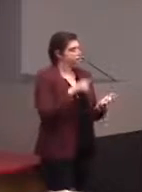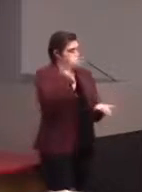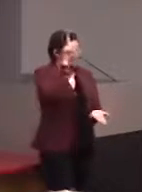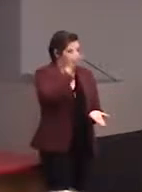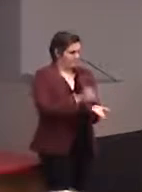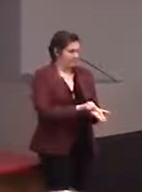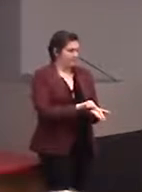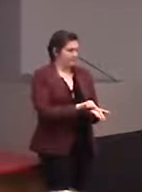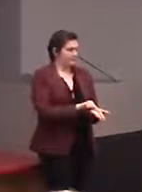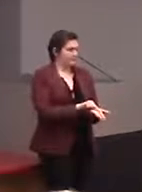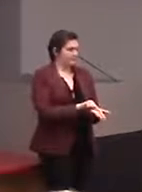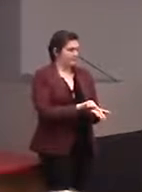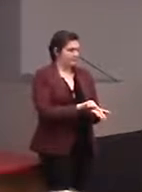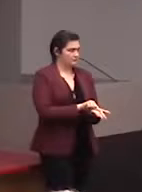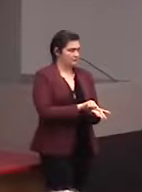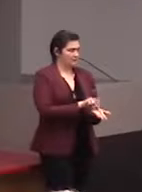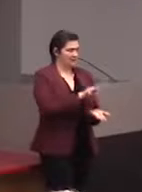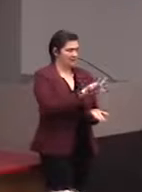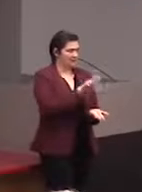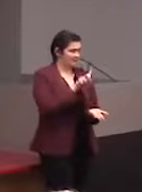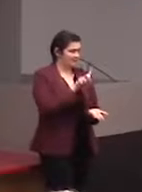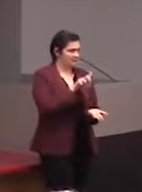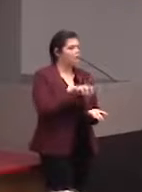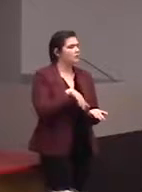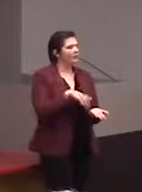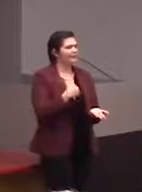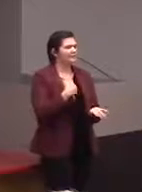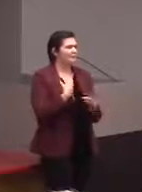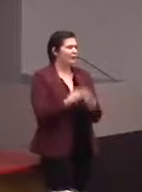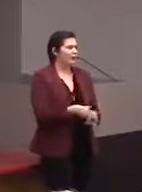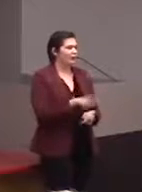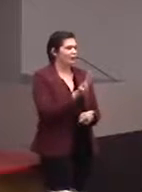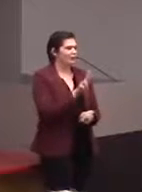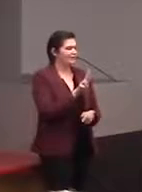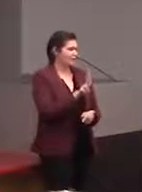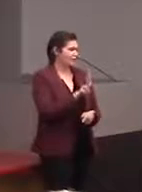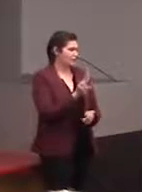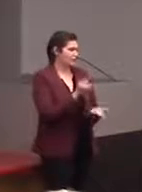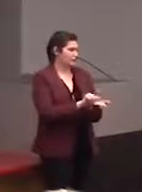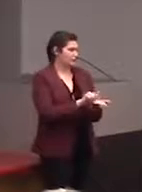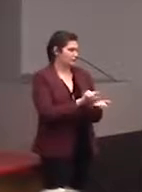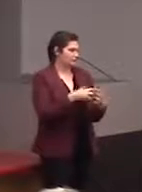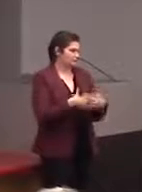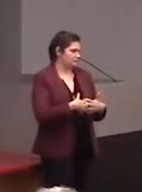So we use what's called a UV printer to print